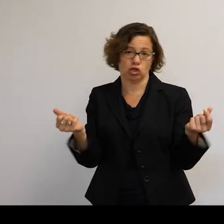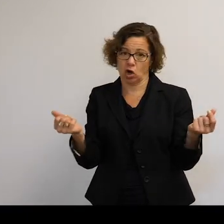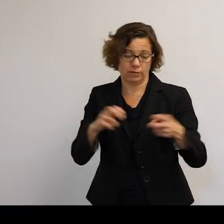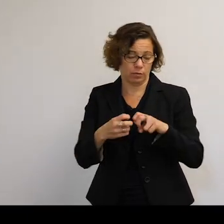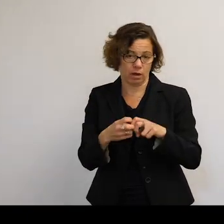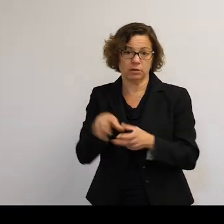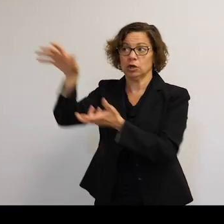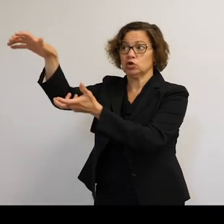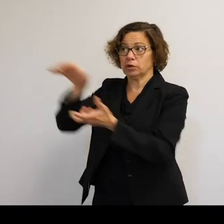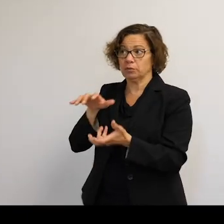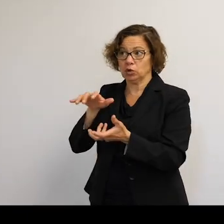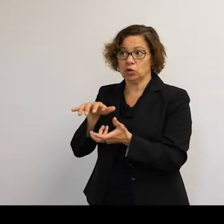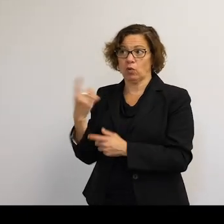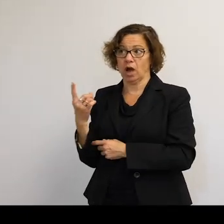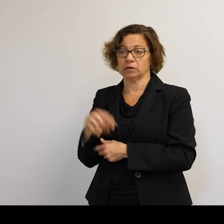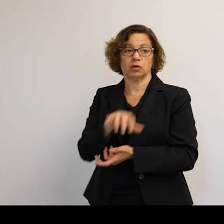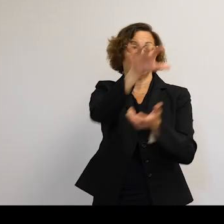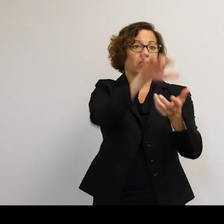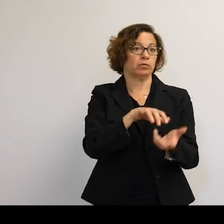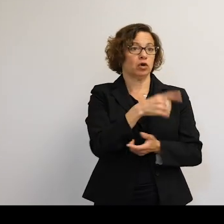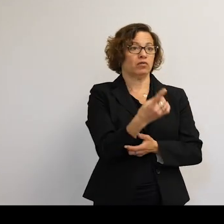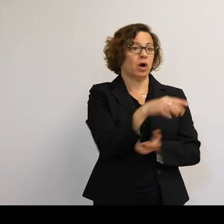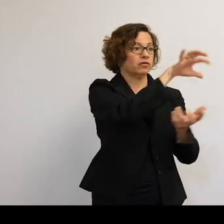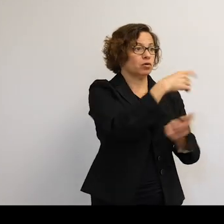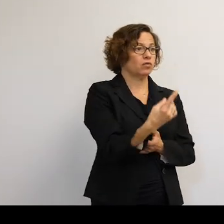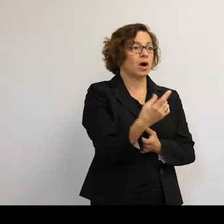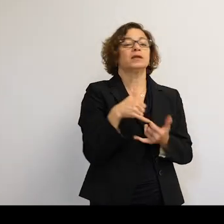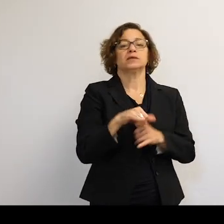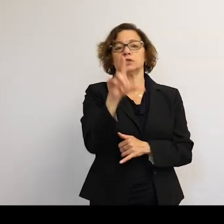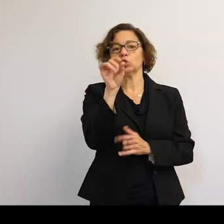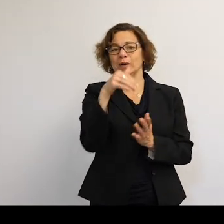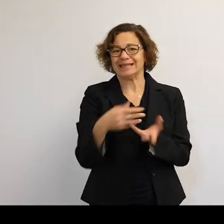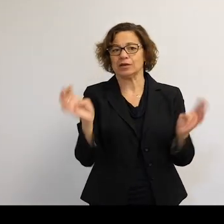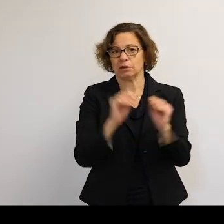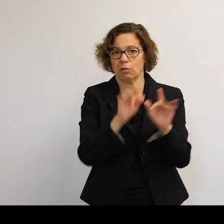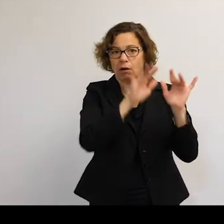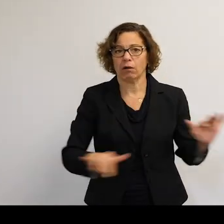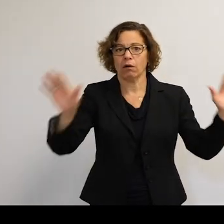It can remove one object at a time, eventually, but there's still going to be 20,000 other objects. And these are only large objects.